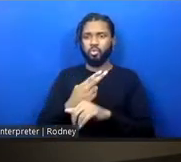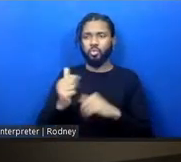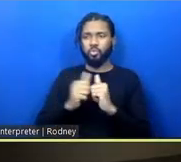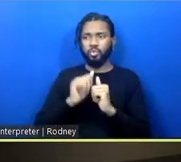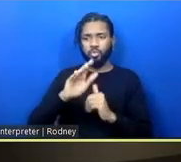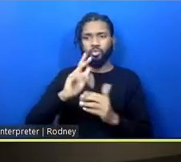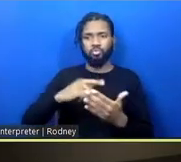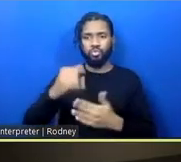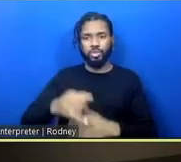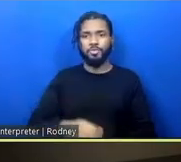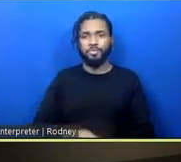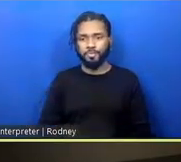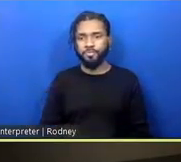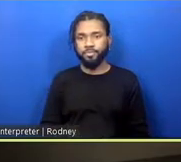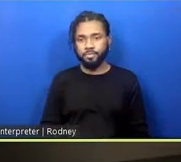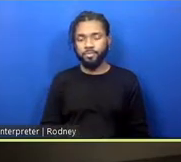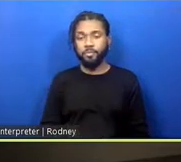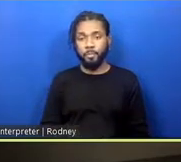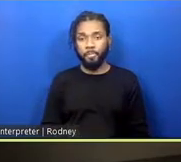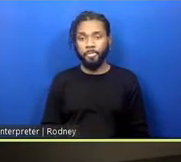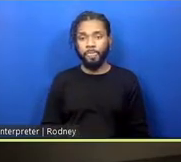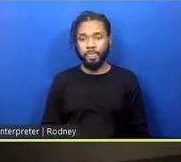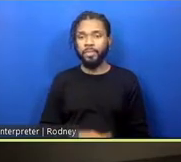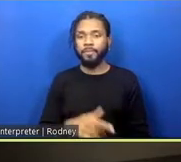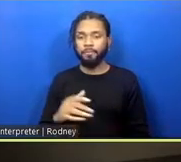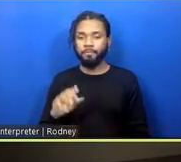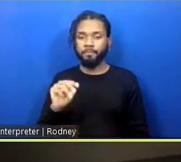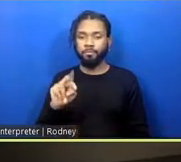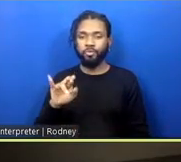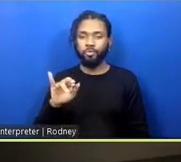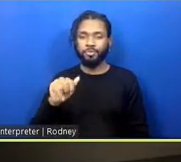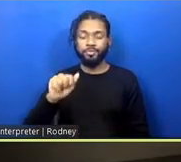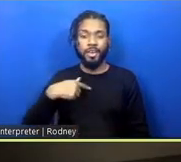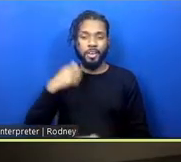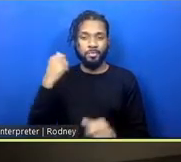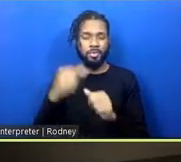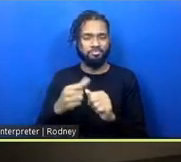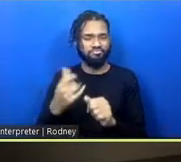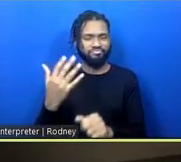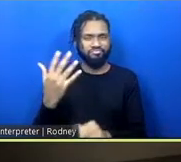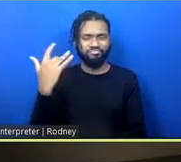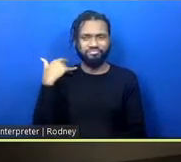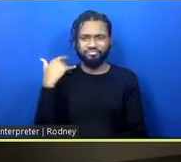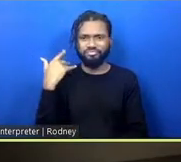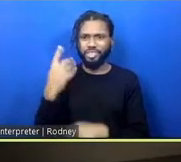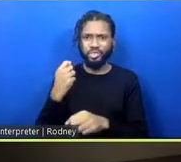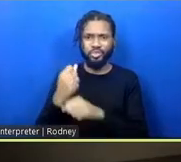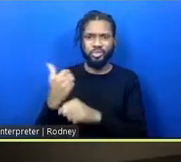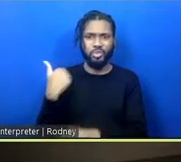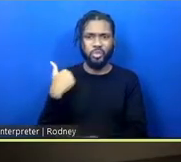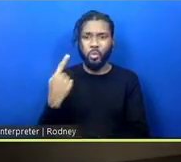Yeah. I remember years ago, one of our community members said something so